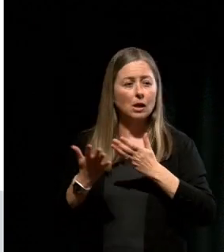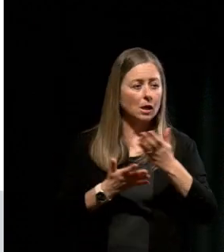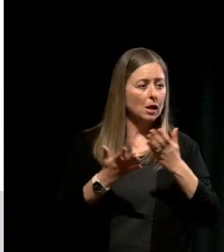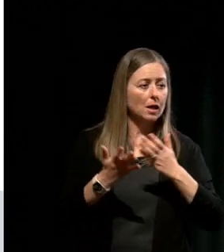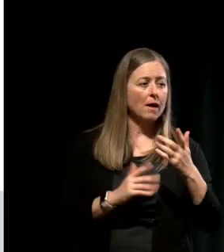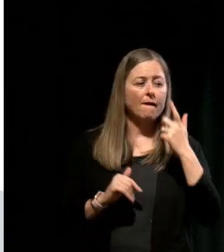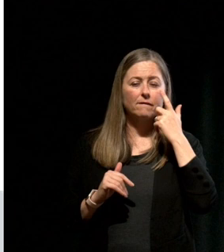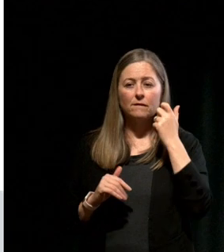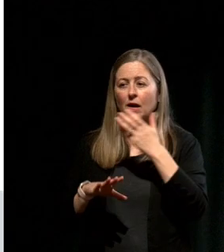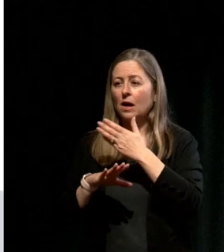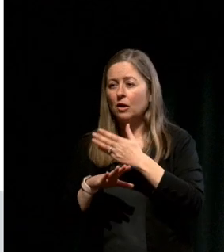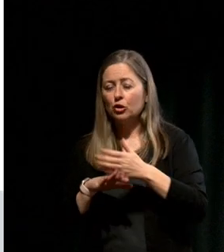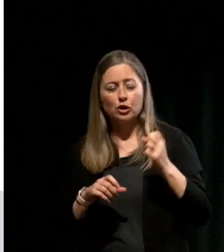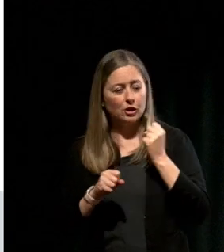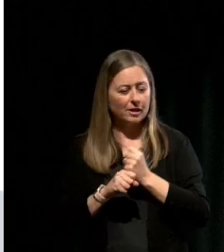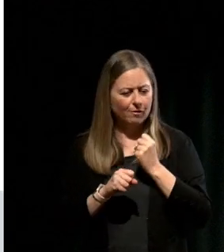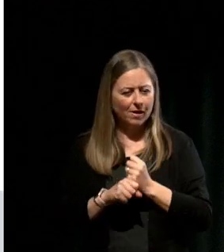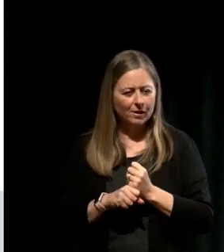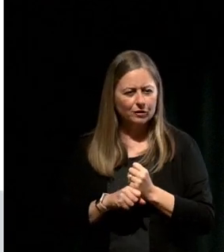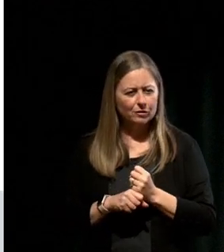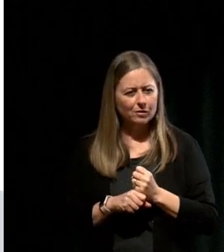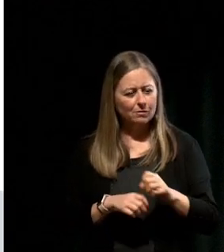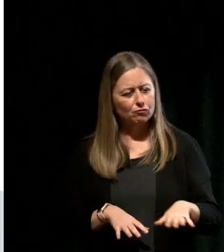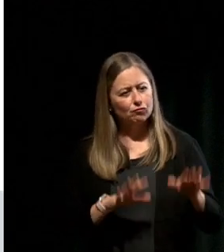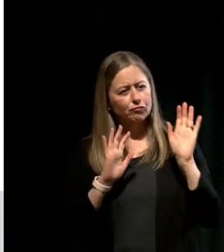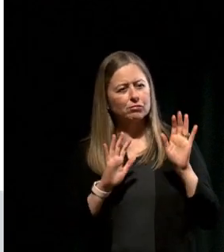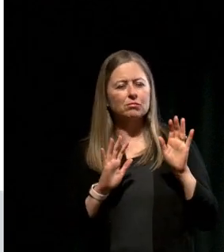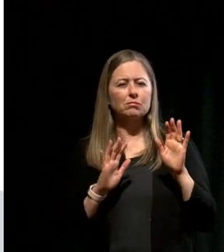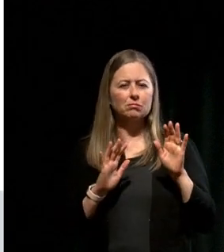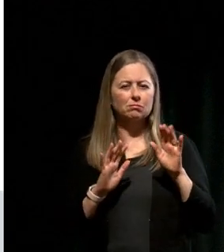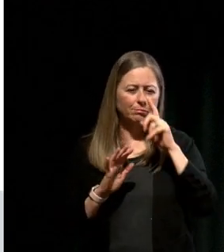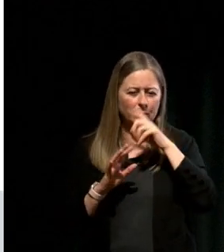creative generation that was on its way up as the population increased.